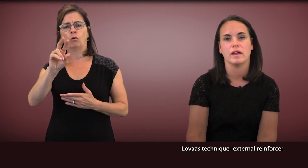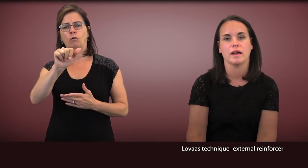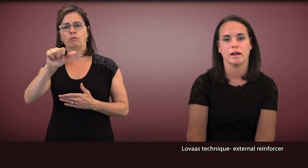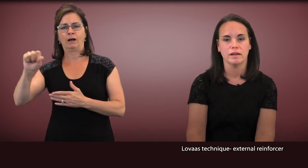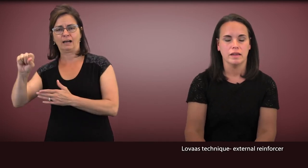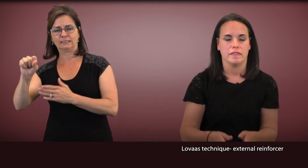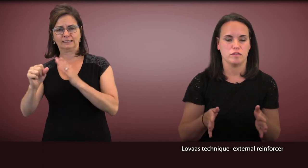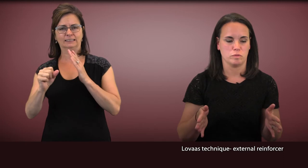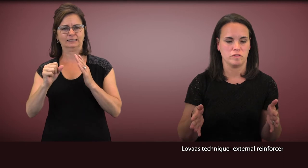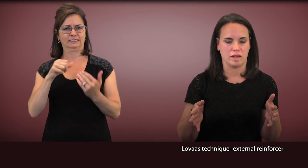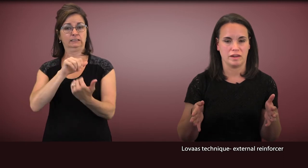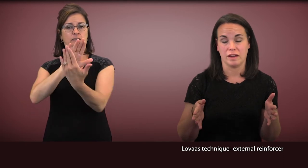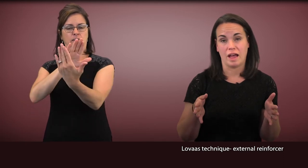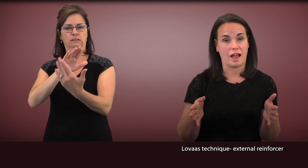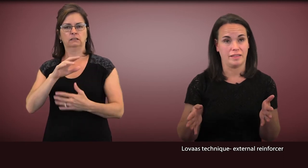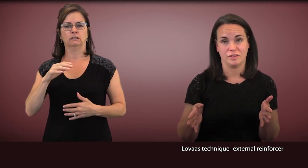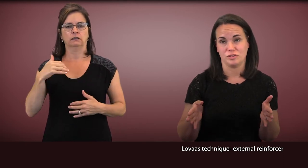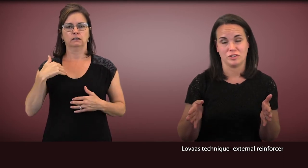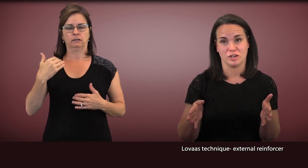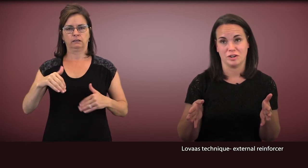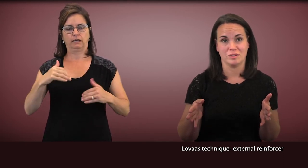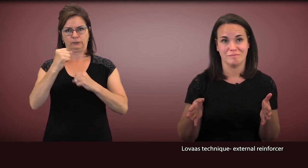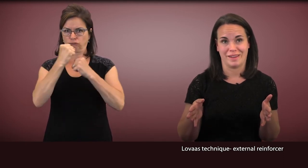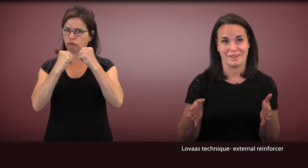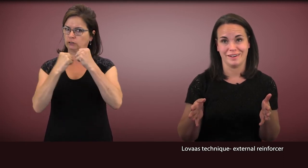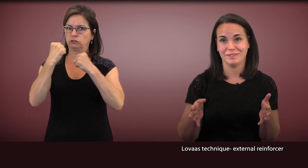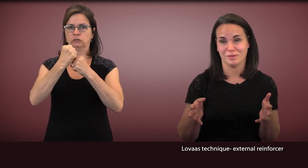where this was done in a highly structured manner.